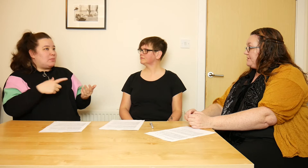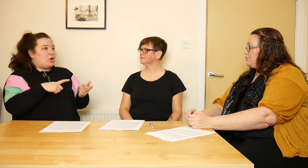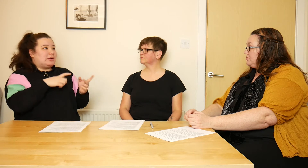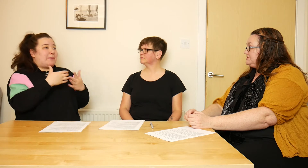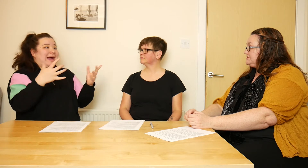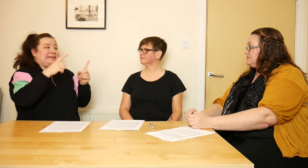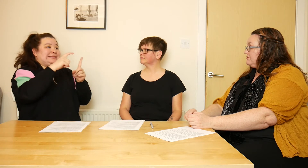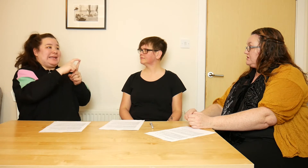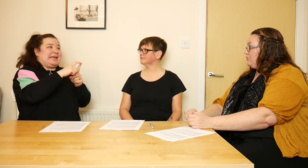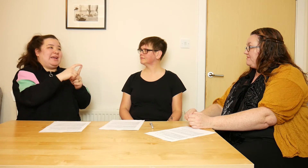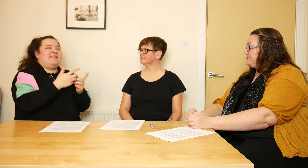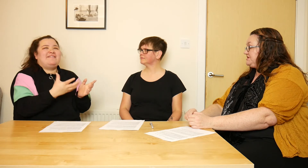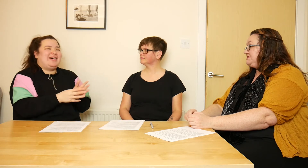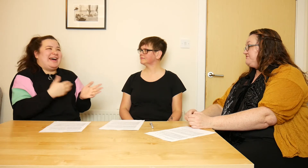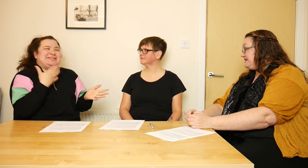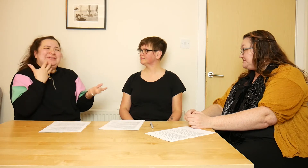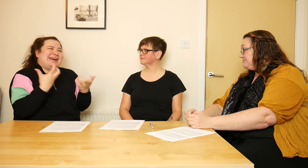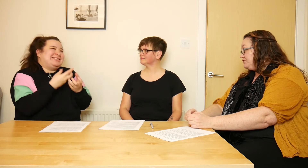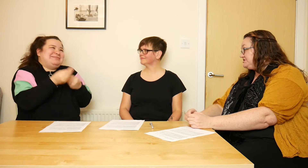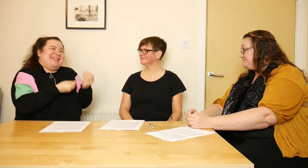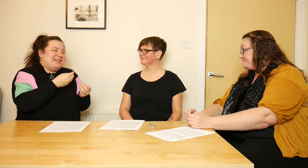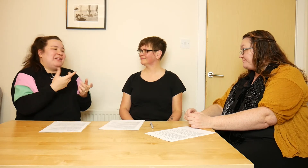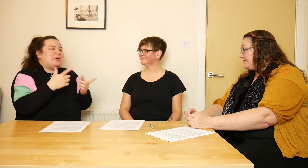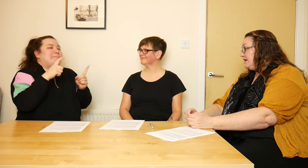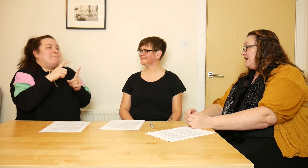because a lot of people are saying it divides the community,